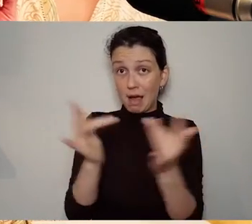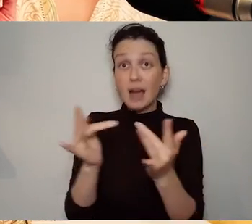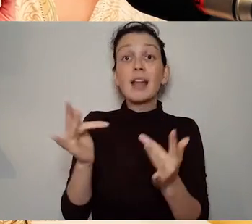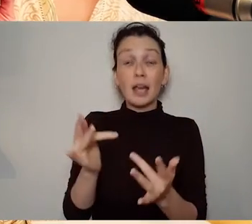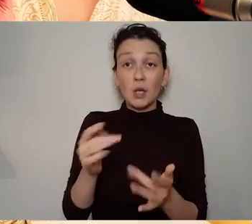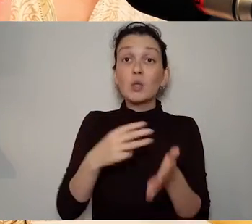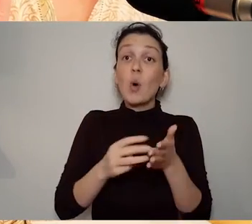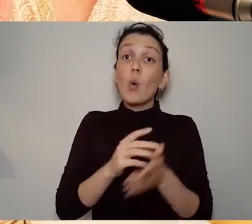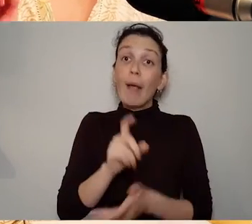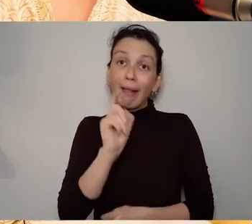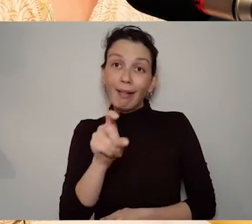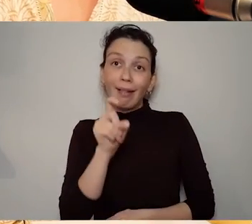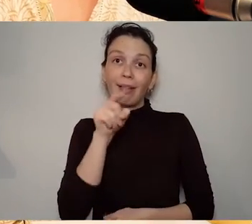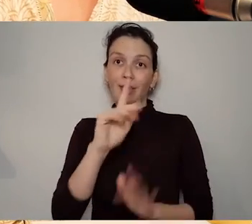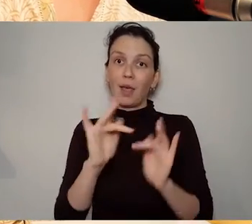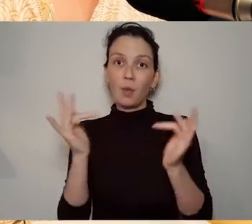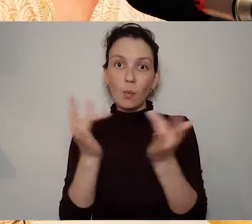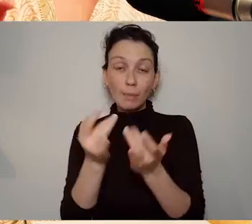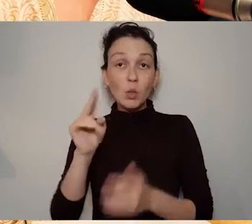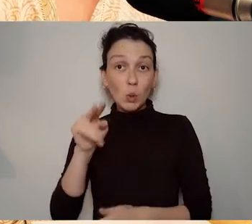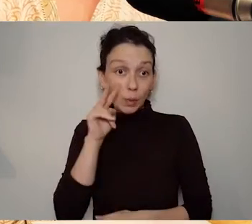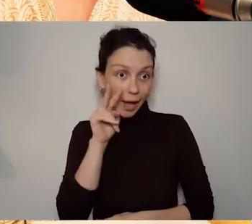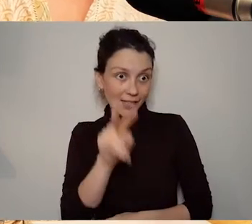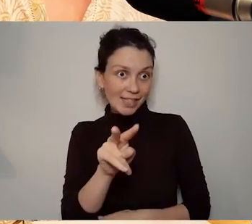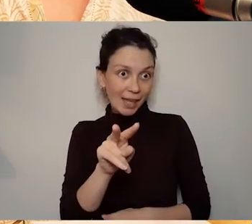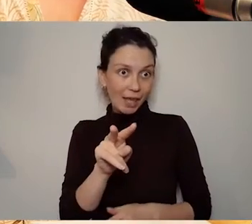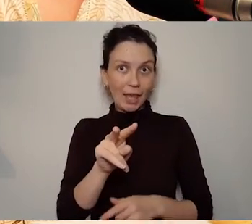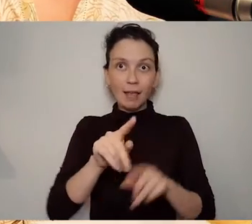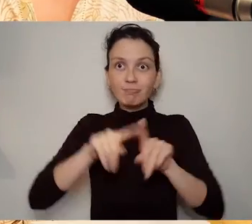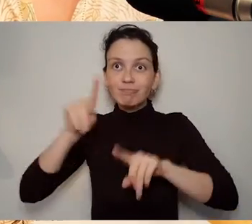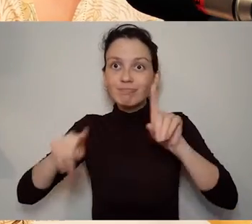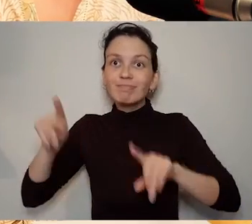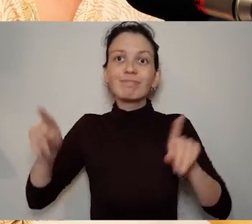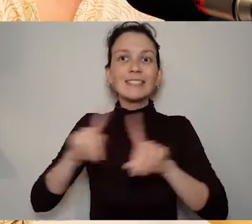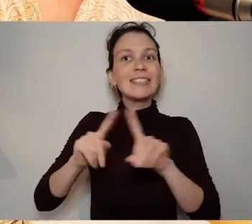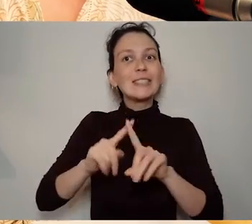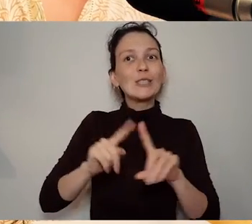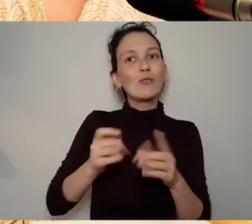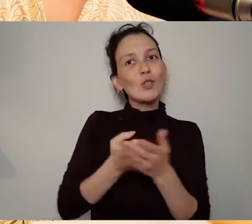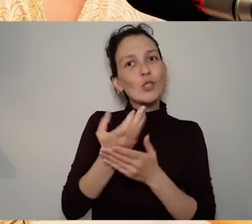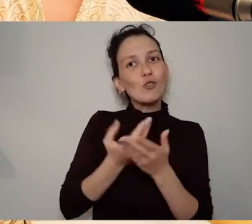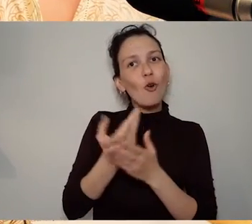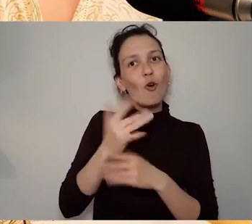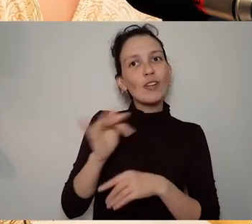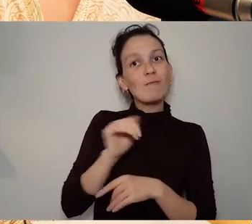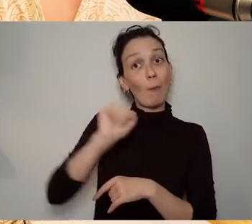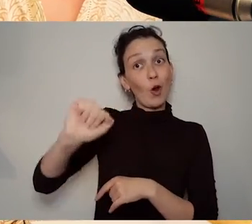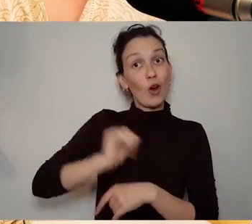you know specific moments in this woman's life others are about the novels that she wrote